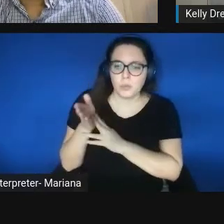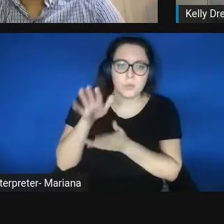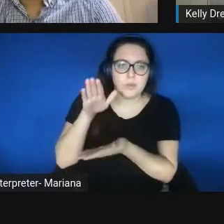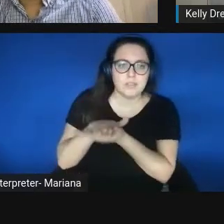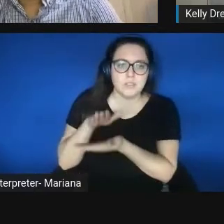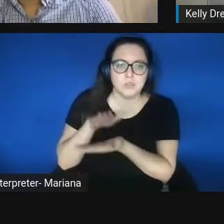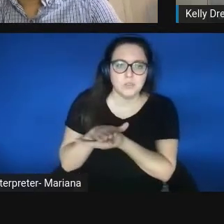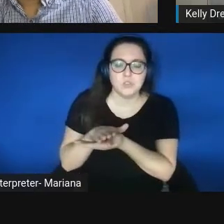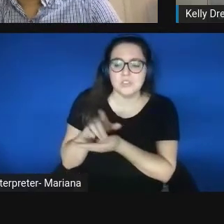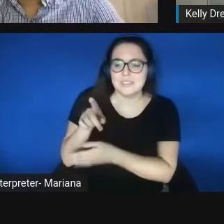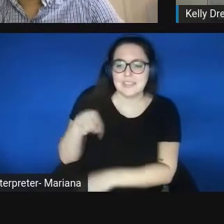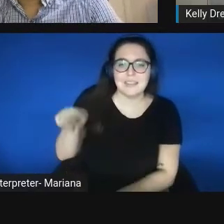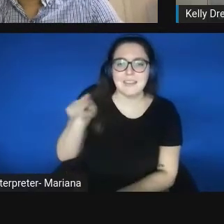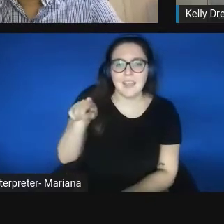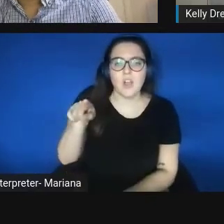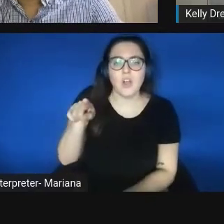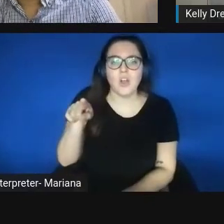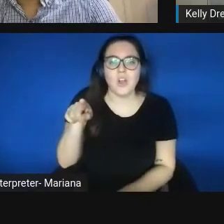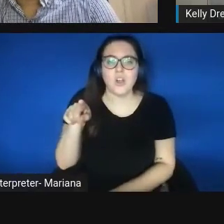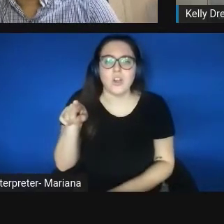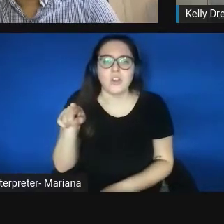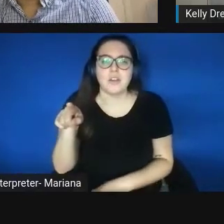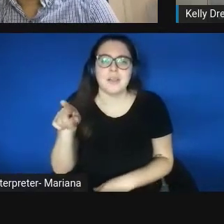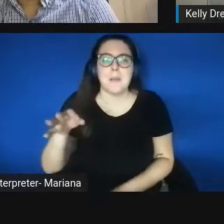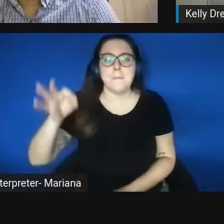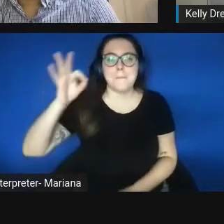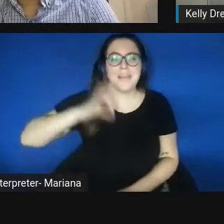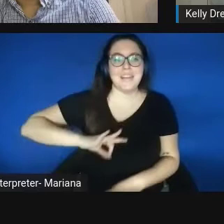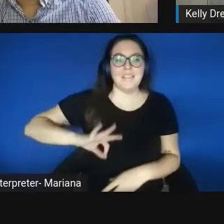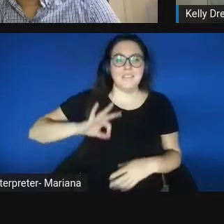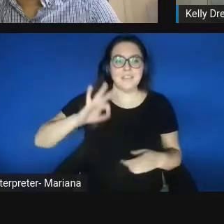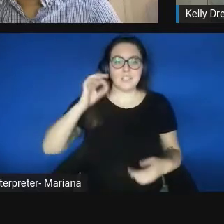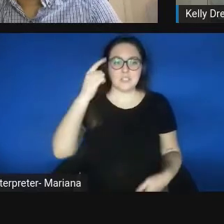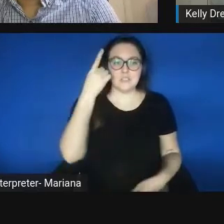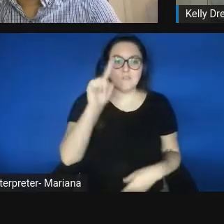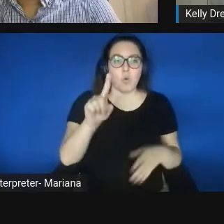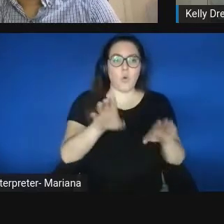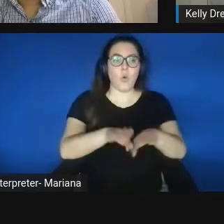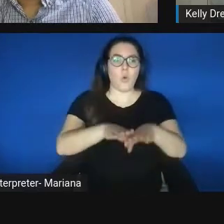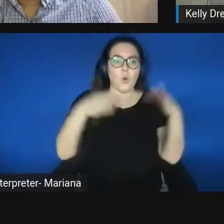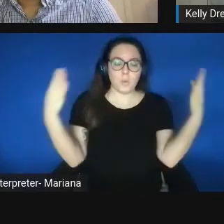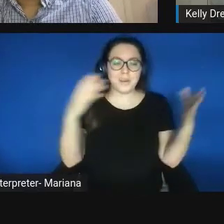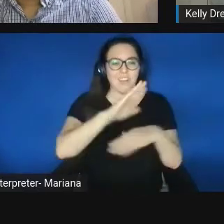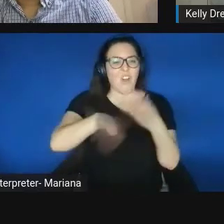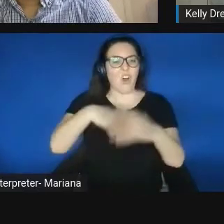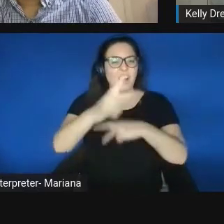they are conduits to open up all kinds of new opportunities